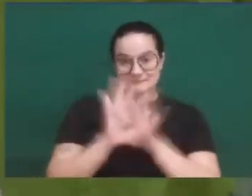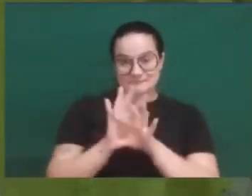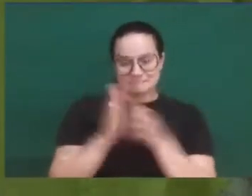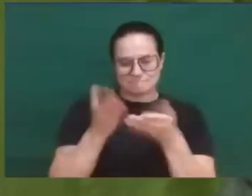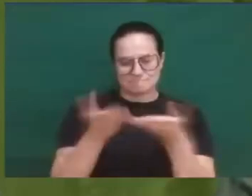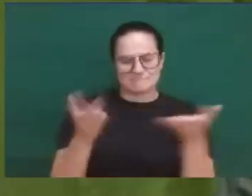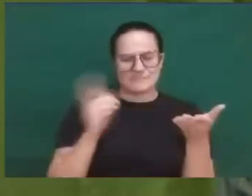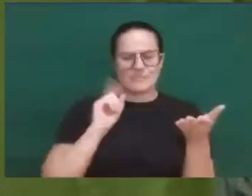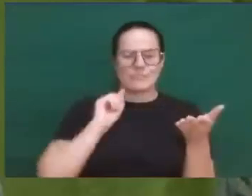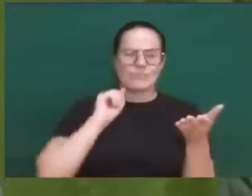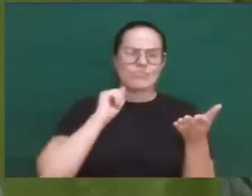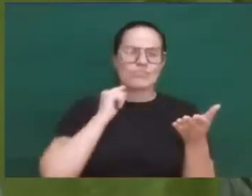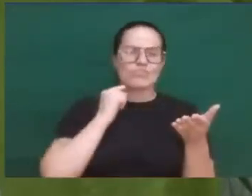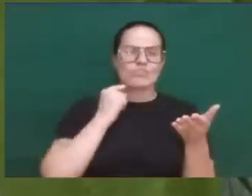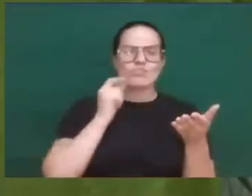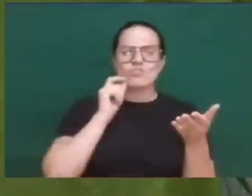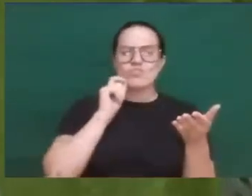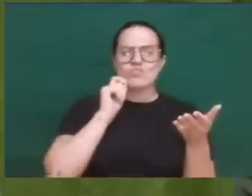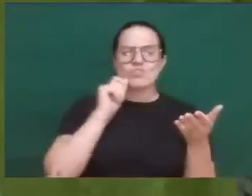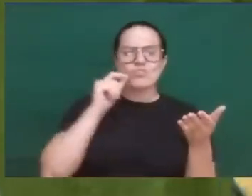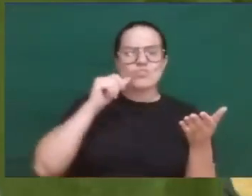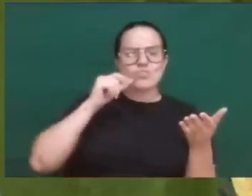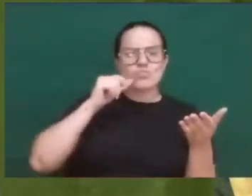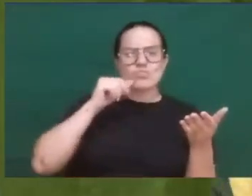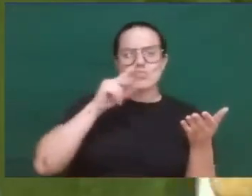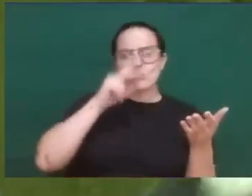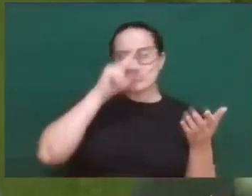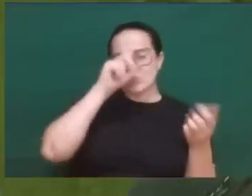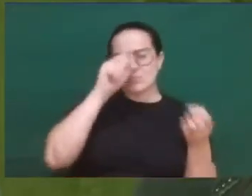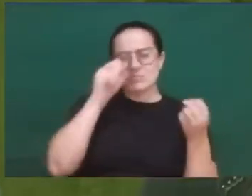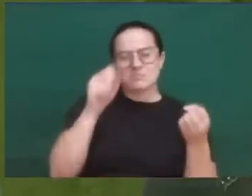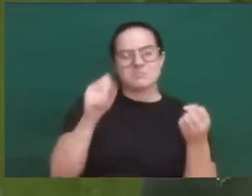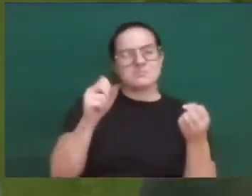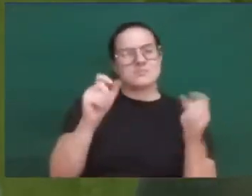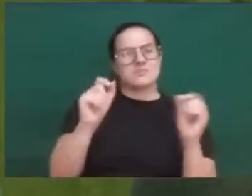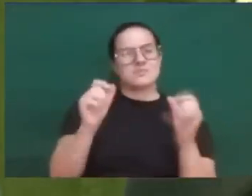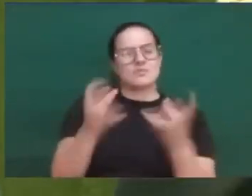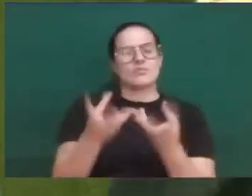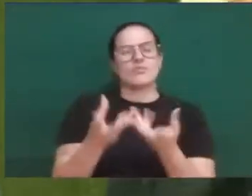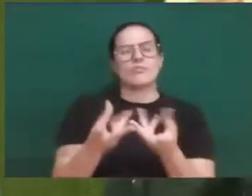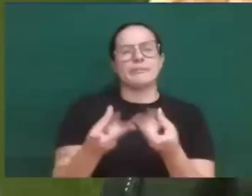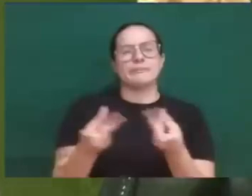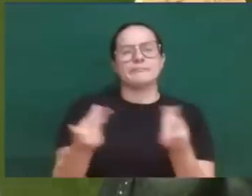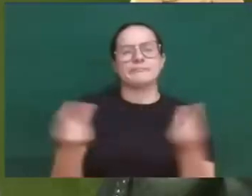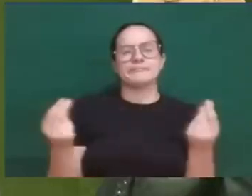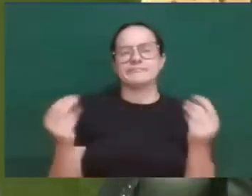the waters die lifeless. All around it, it’s the cruel desert.